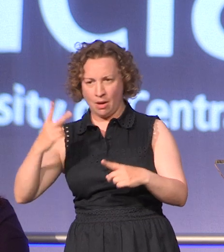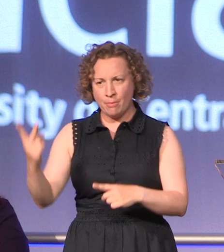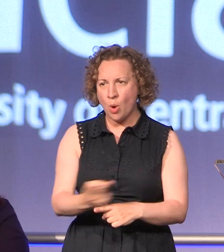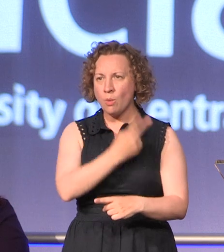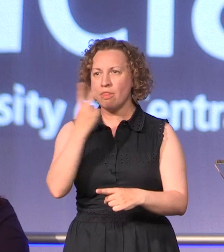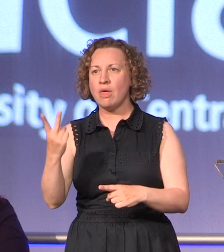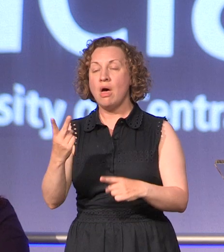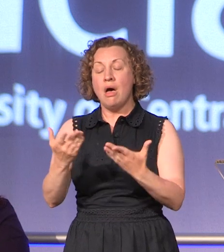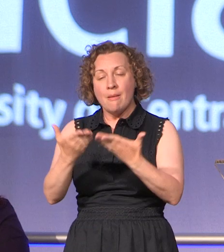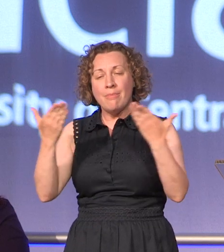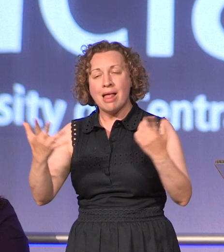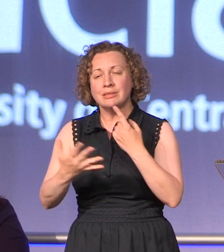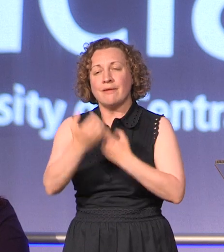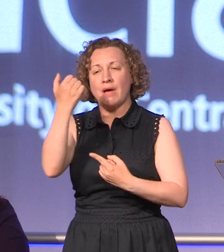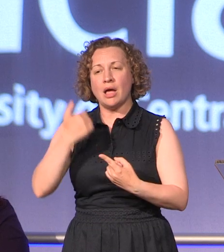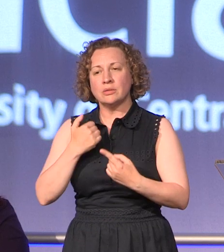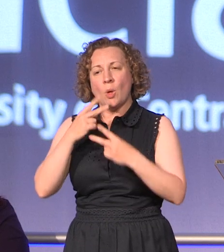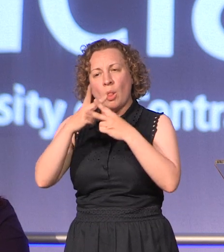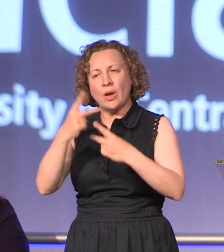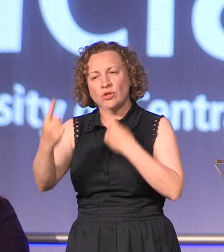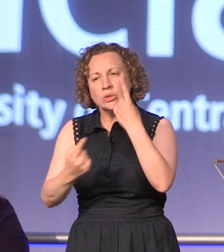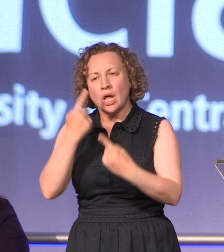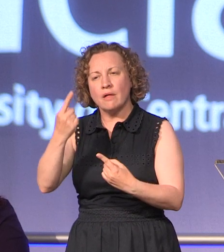yourselves look after your mental health we talk about that a lot these days but